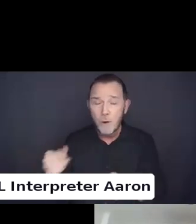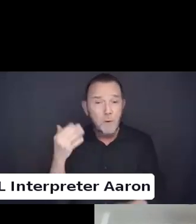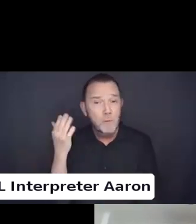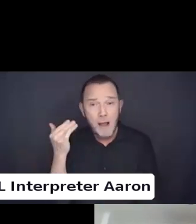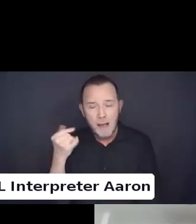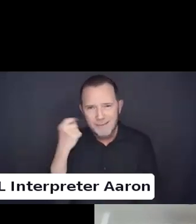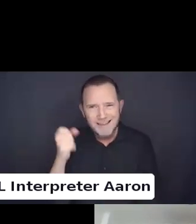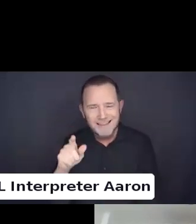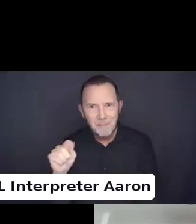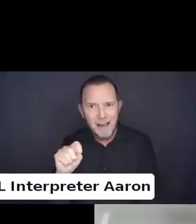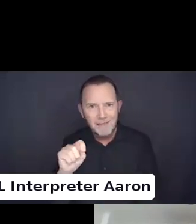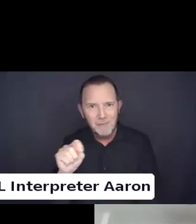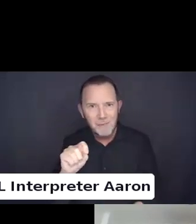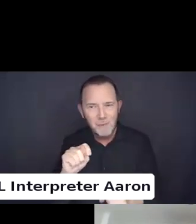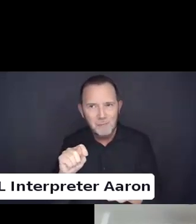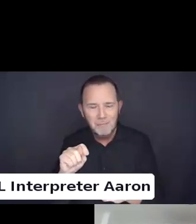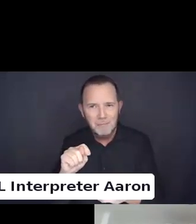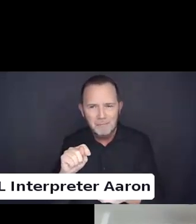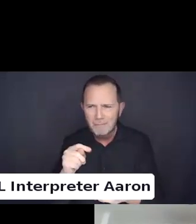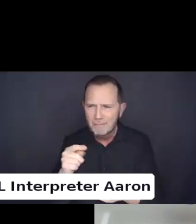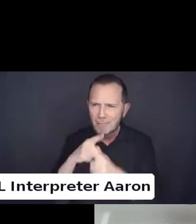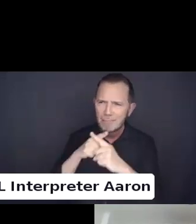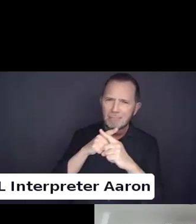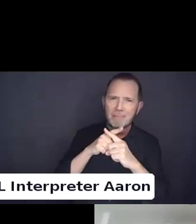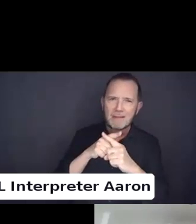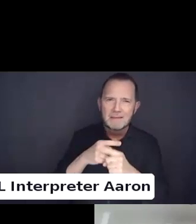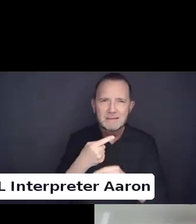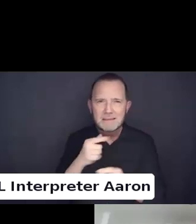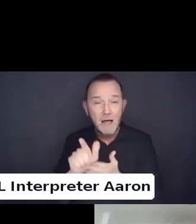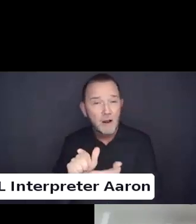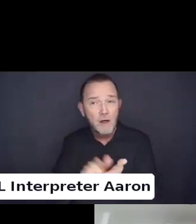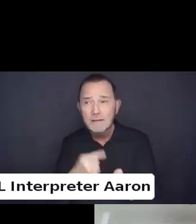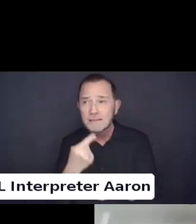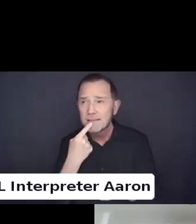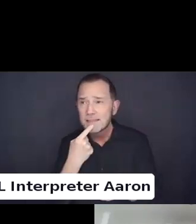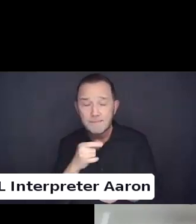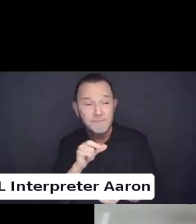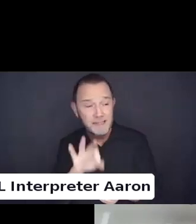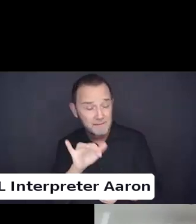The law criminalizes the use of bathrooms in changing rooms that don't align with gender